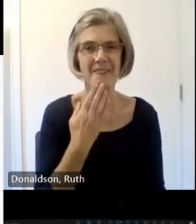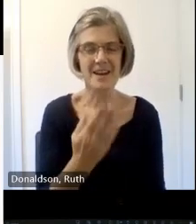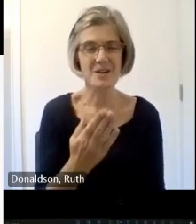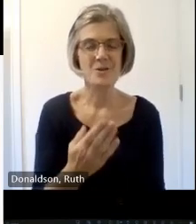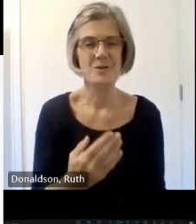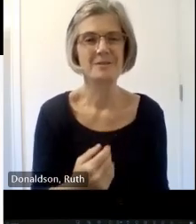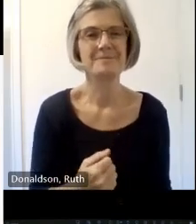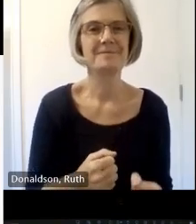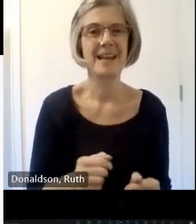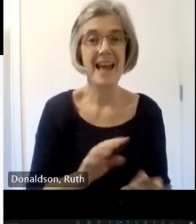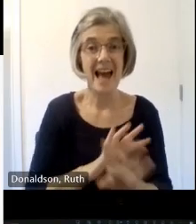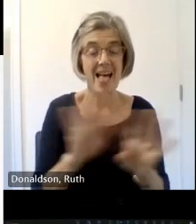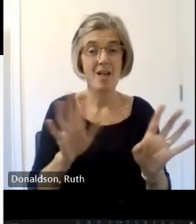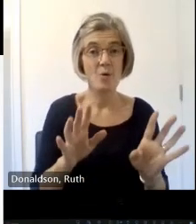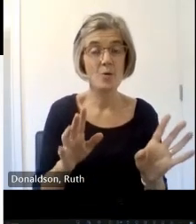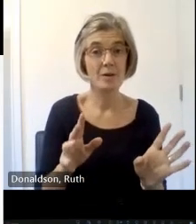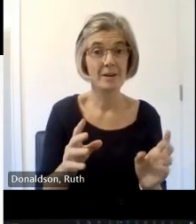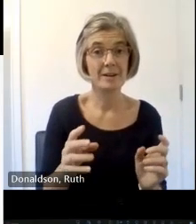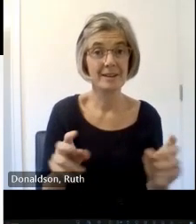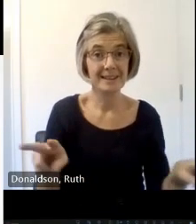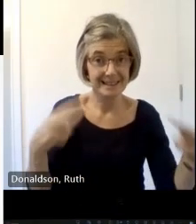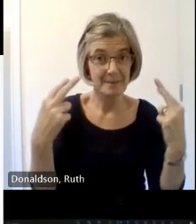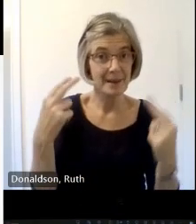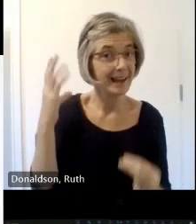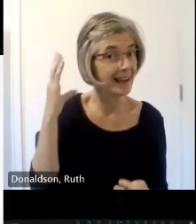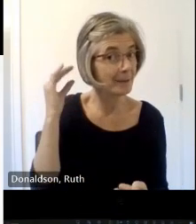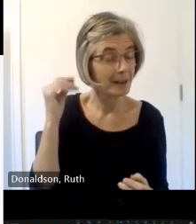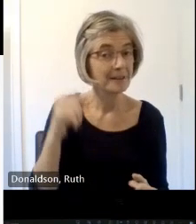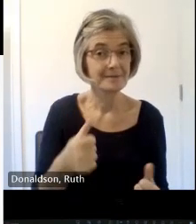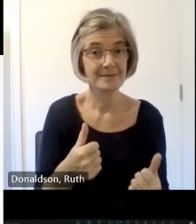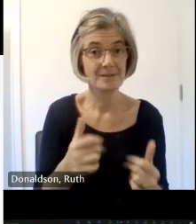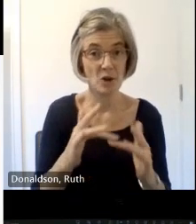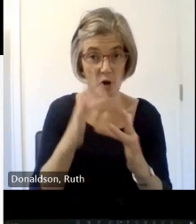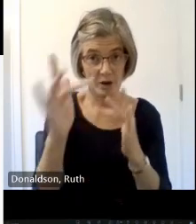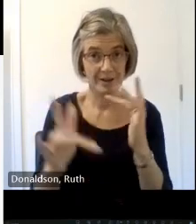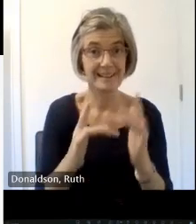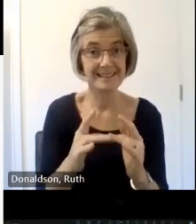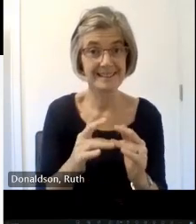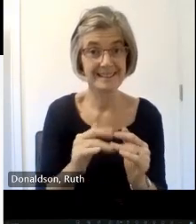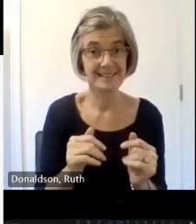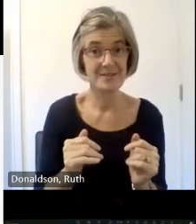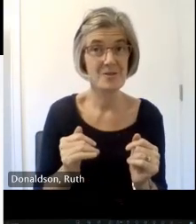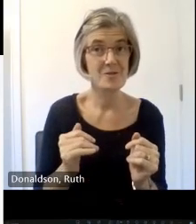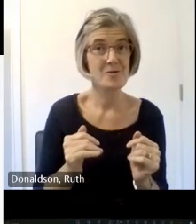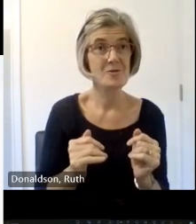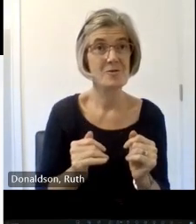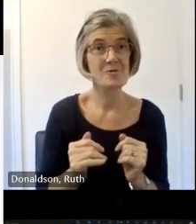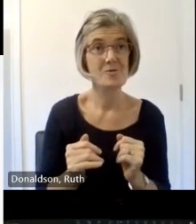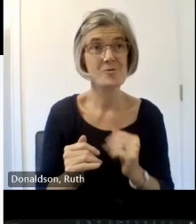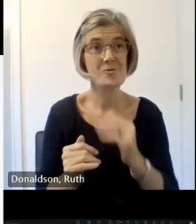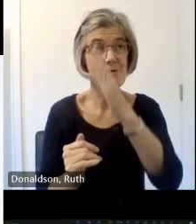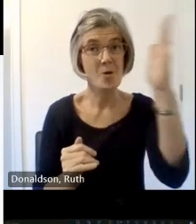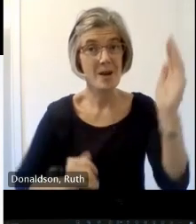you hear me up at the back and can you hear me in the western hours good good right um